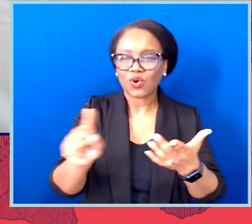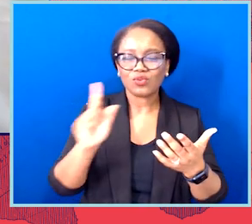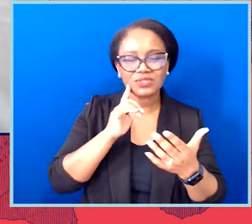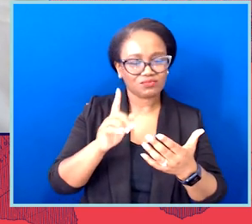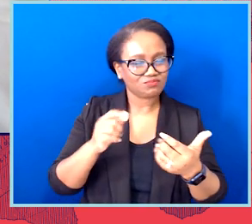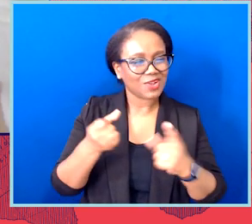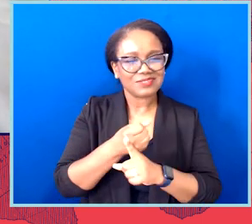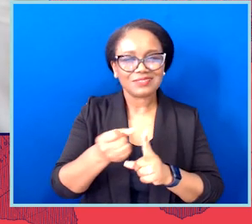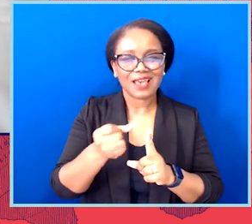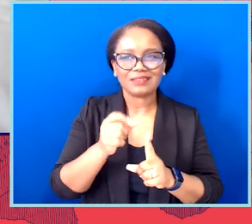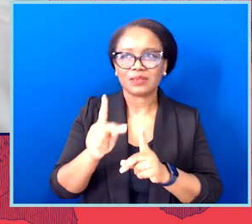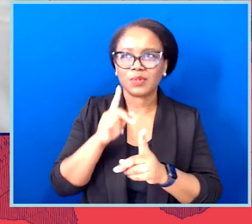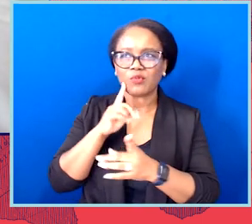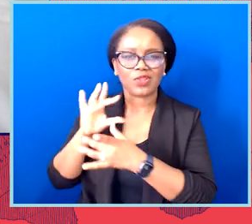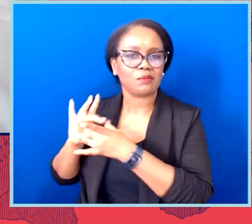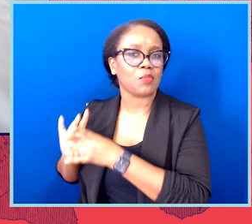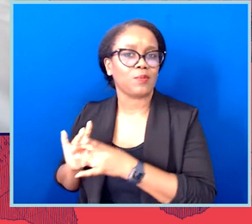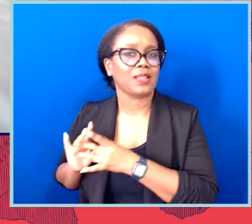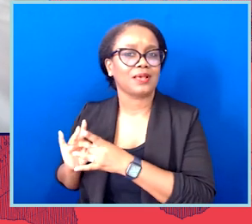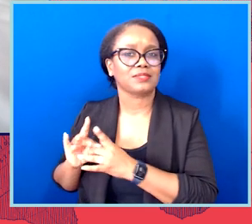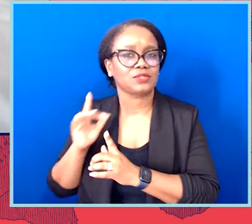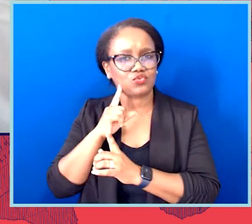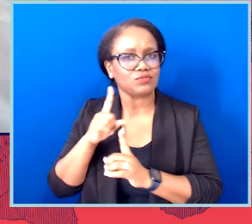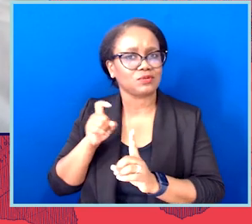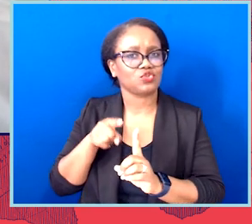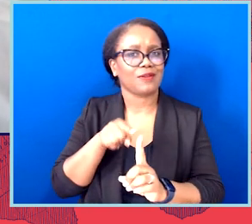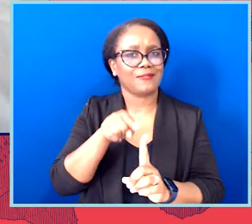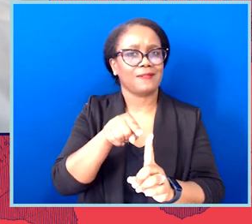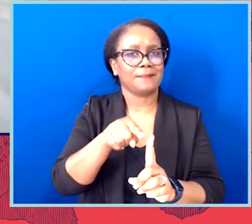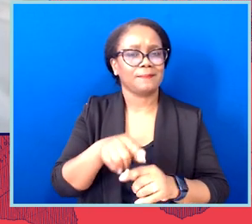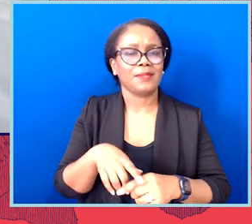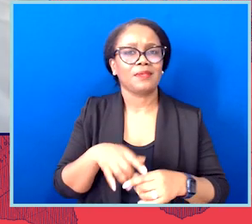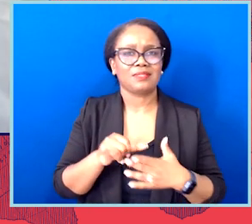And that really is a scary and sad context to be in.